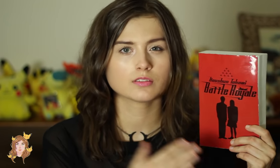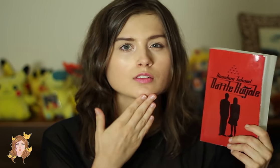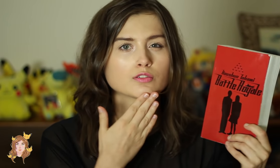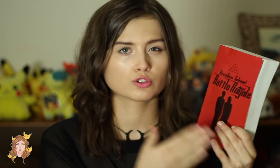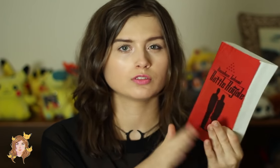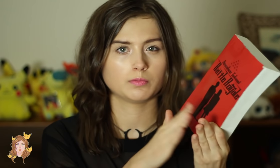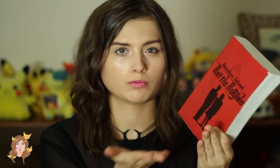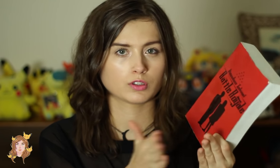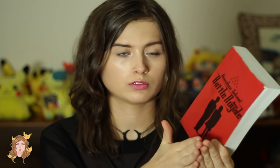It's a good book!